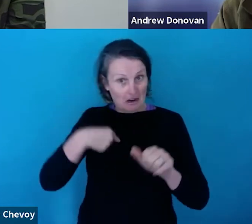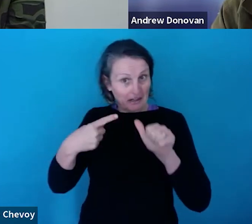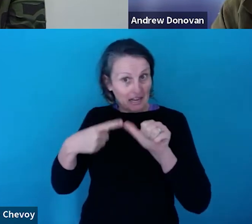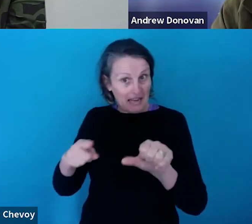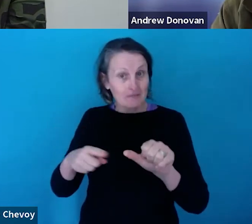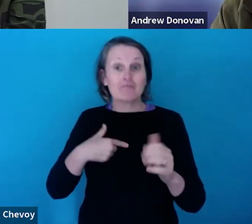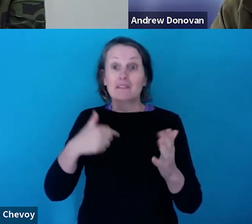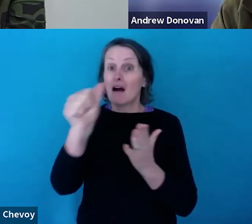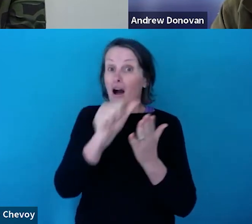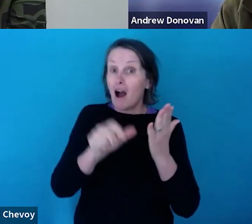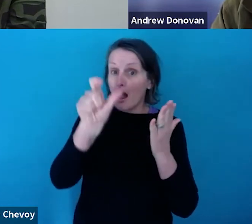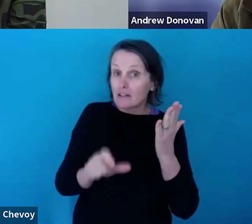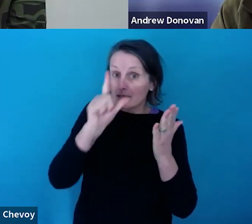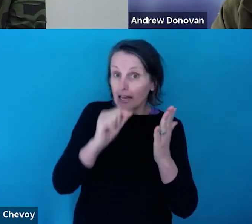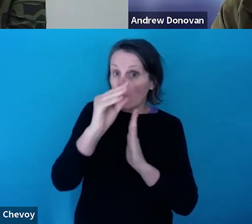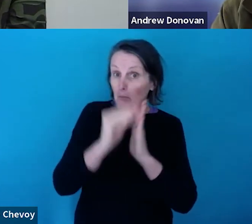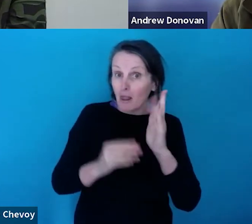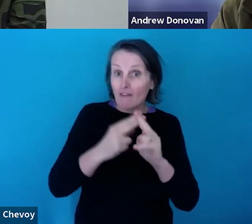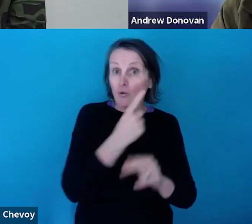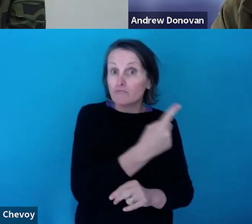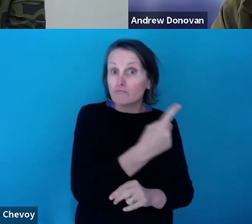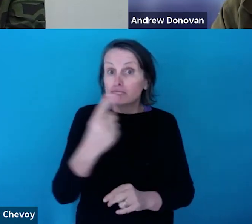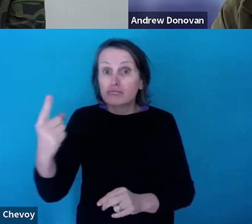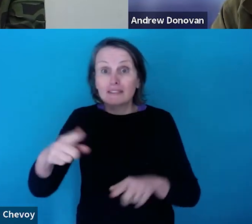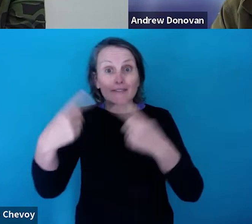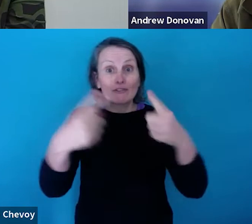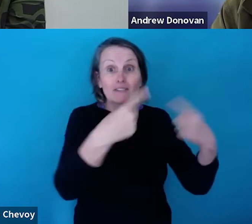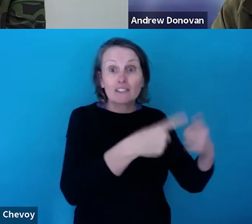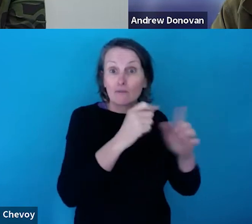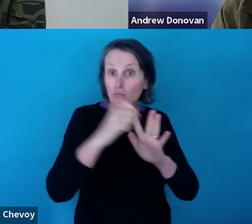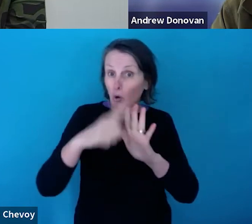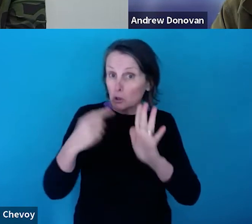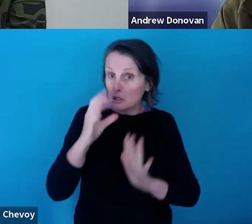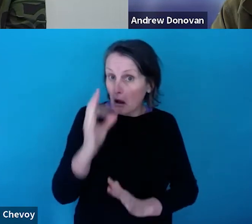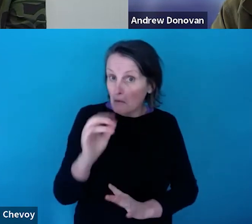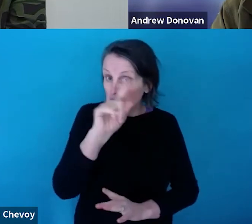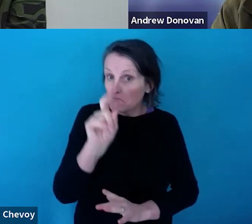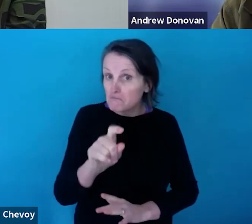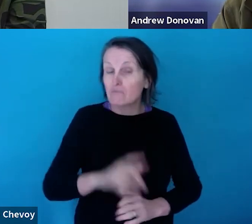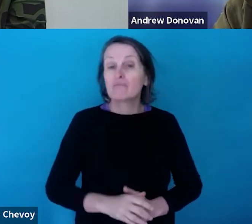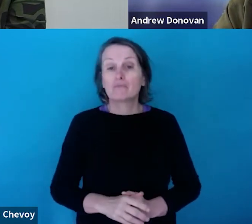apply to multiple individual projects?"